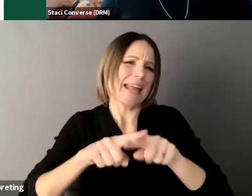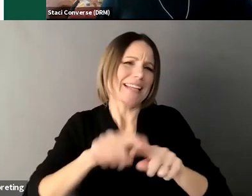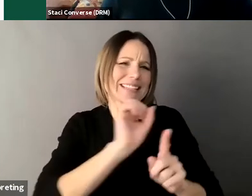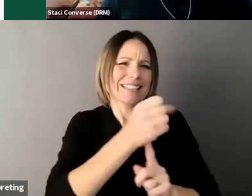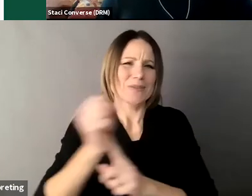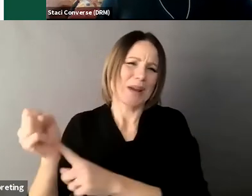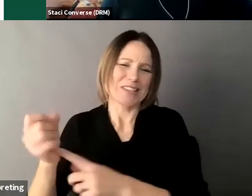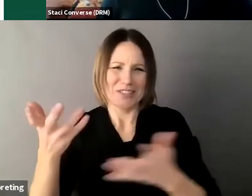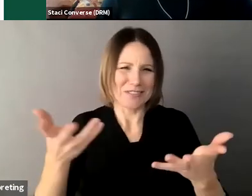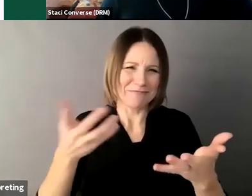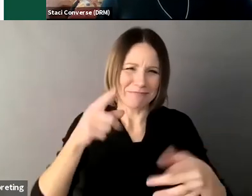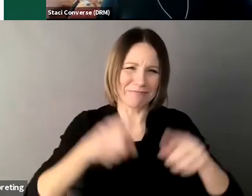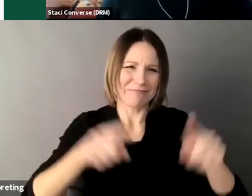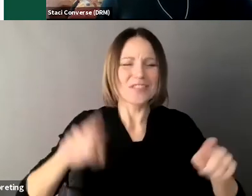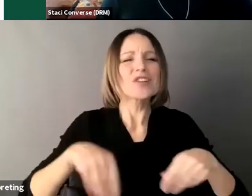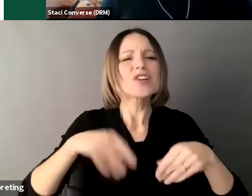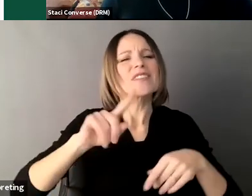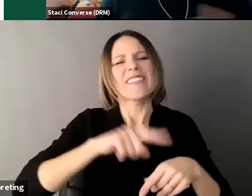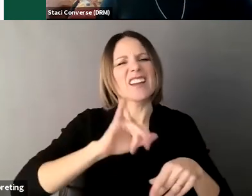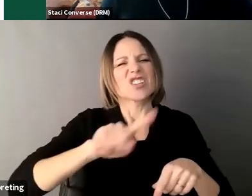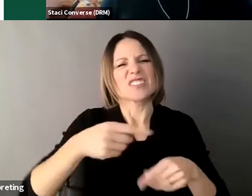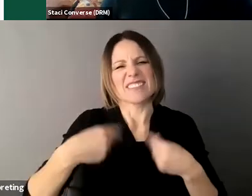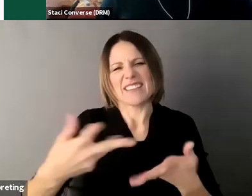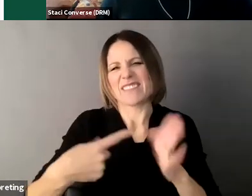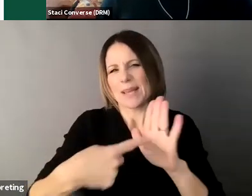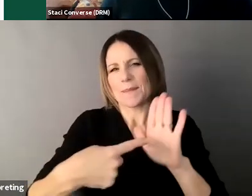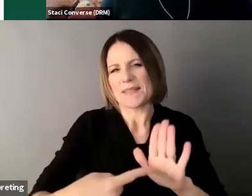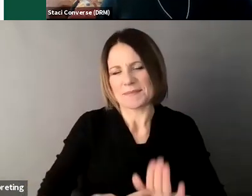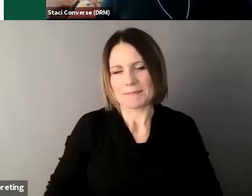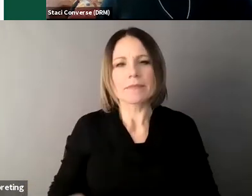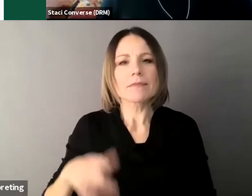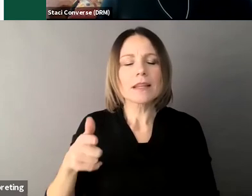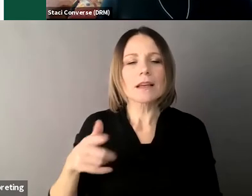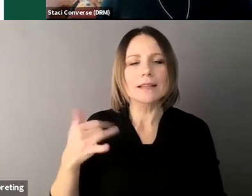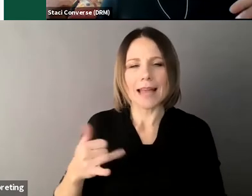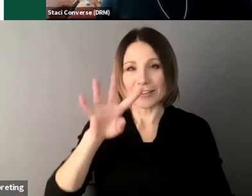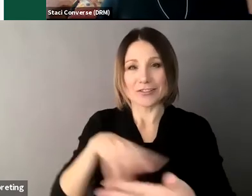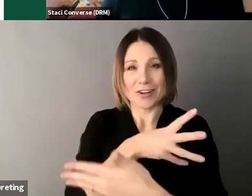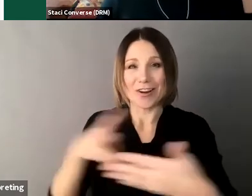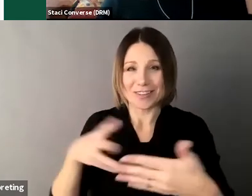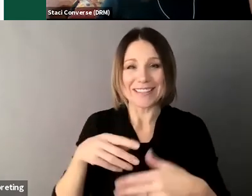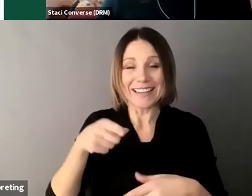and then really wanted to highlight um this chart that's in the um supported decision-making